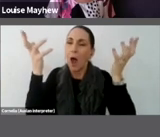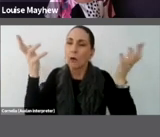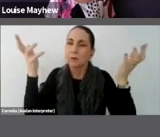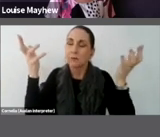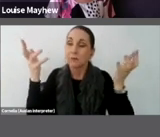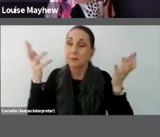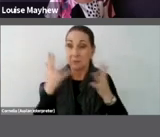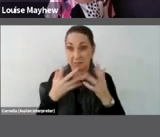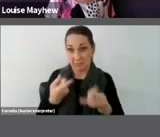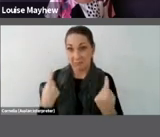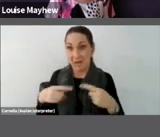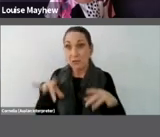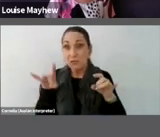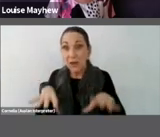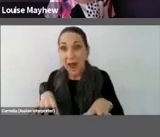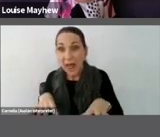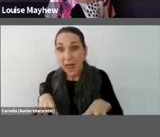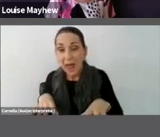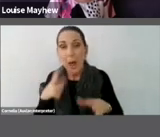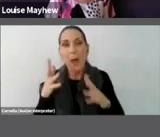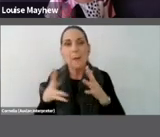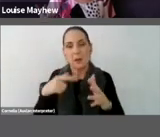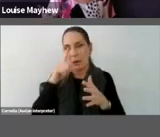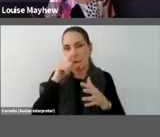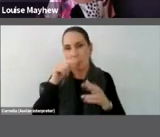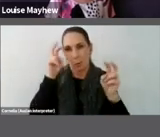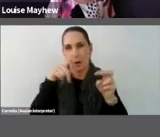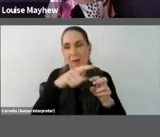might think of goon bags, or we might think a little